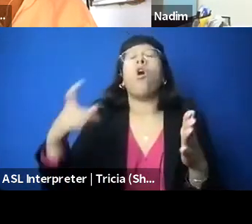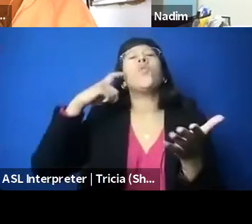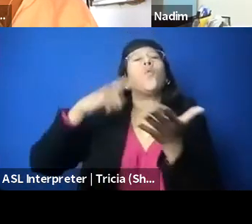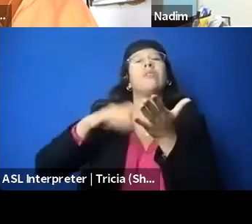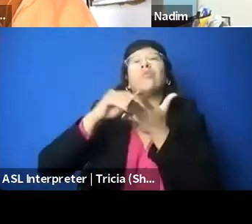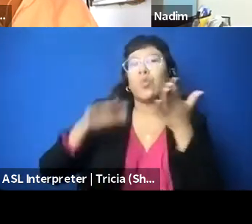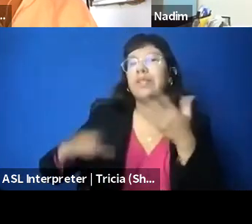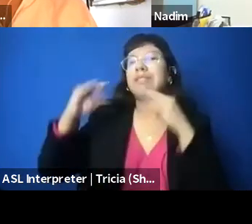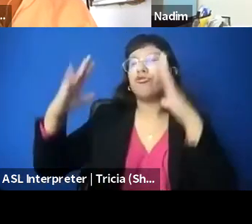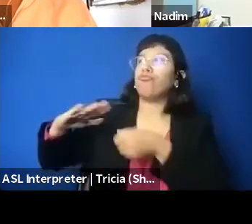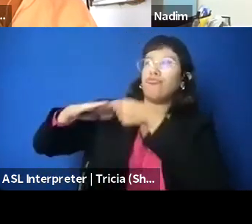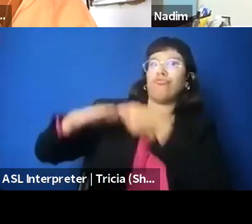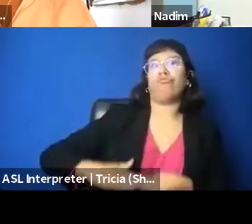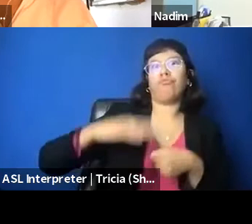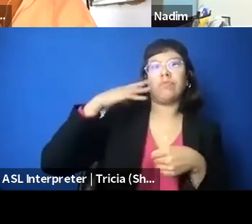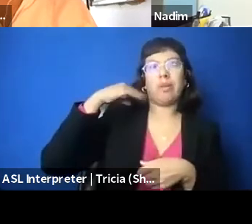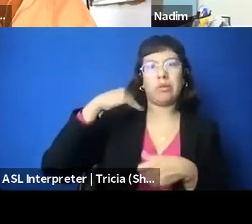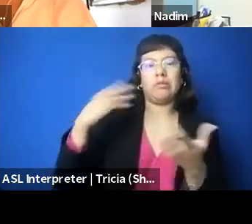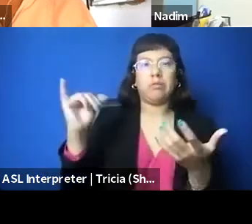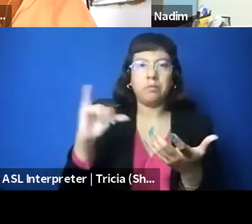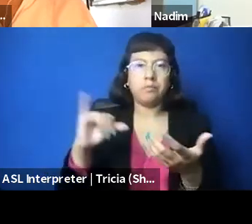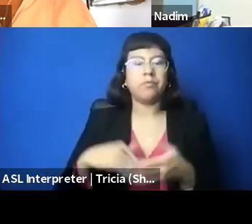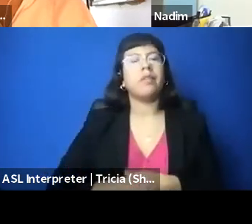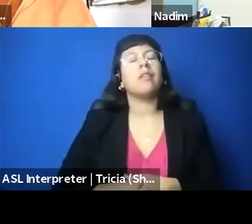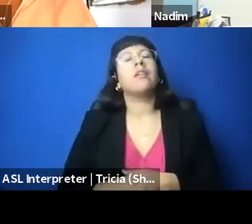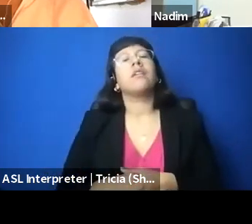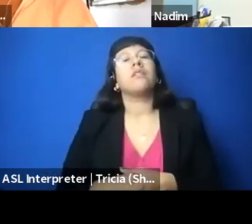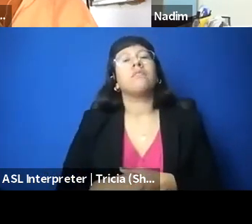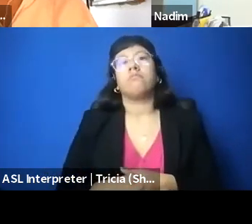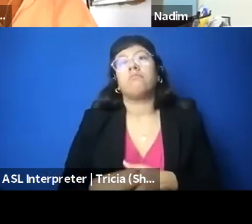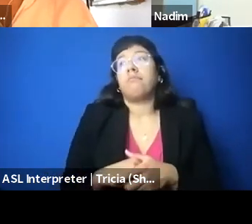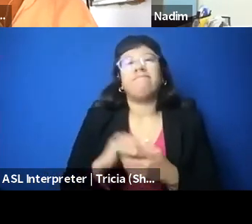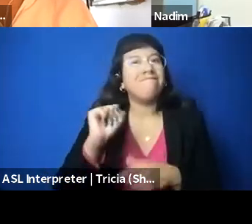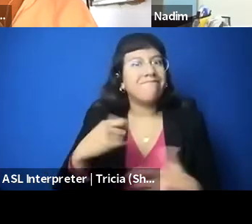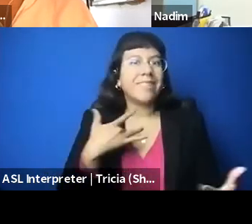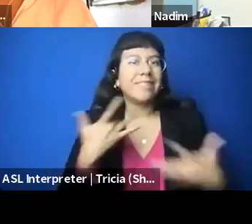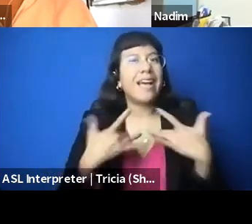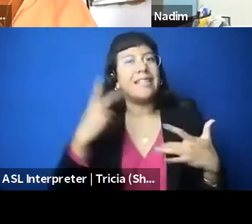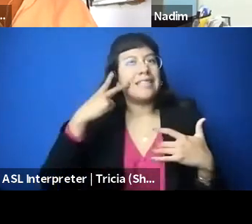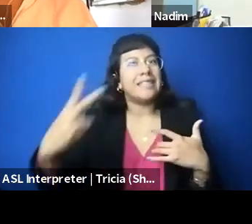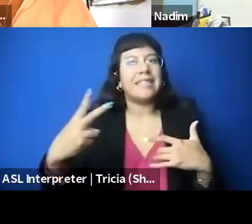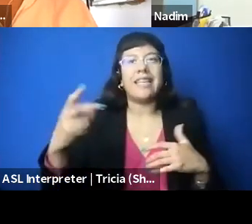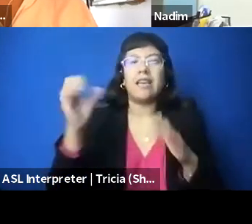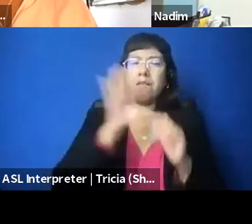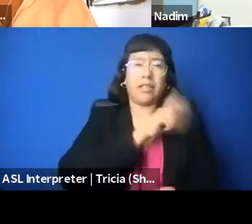And so, you know, in some ways it's exciting to see this growing movement of Palestinian rights. You know, I just want to like, zoom out a little bit